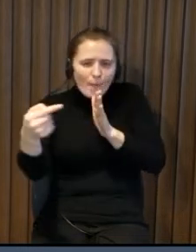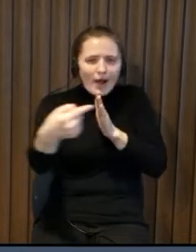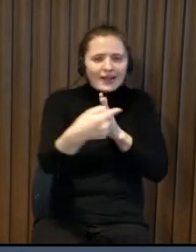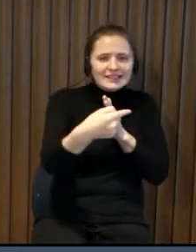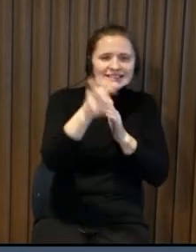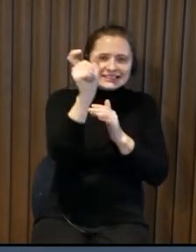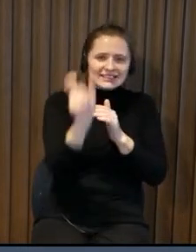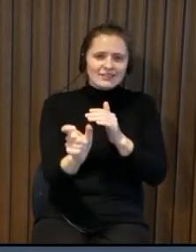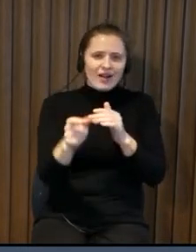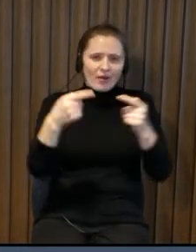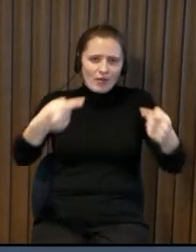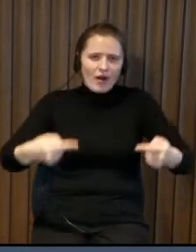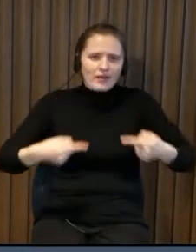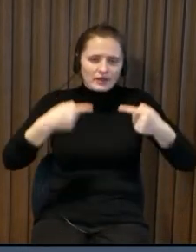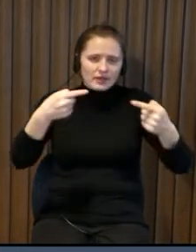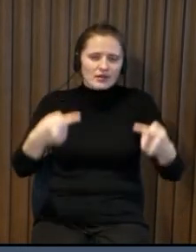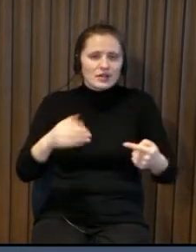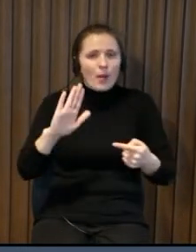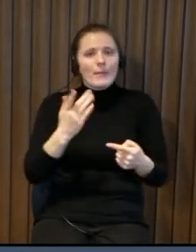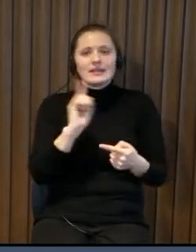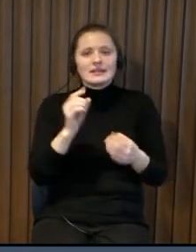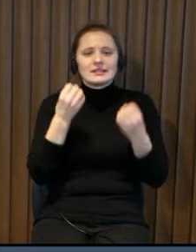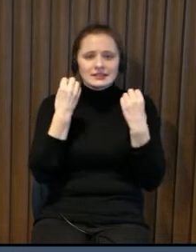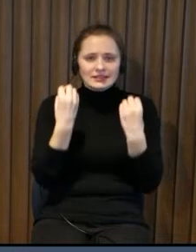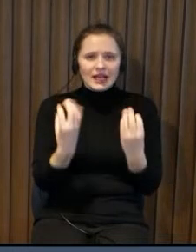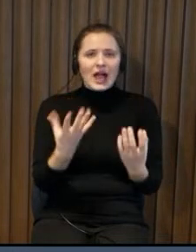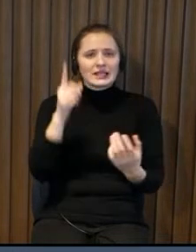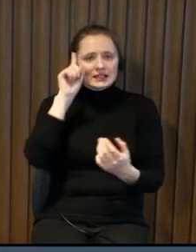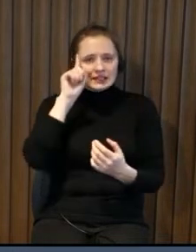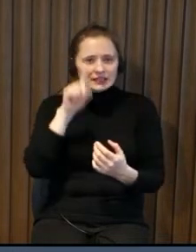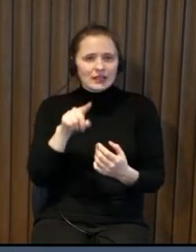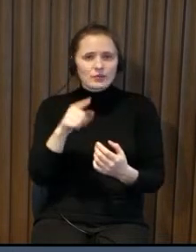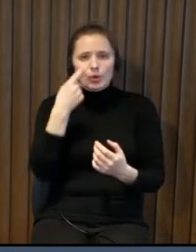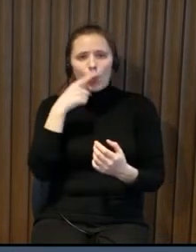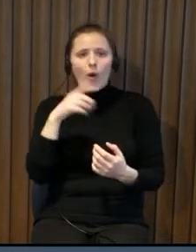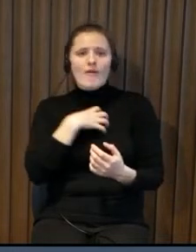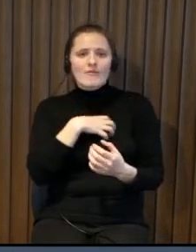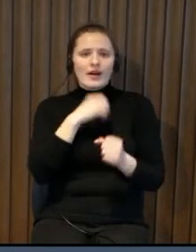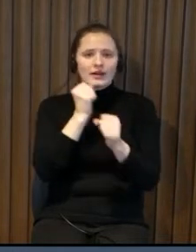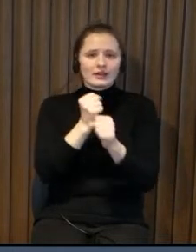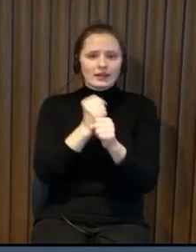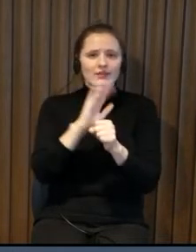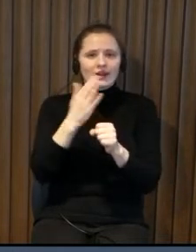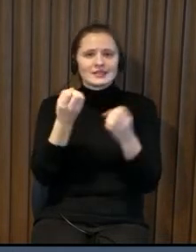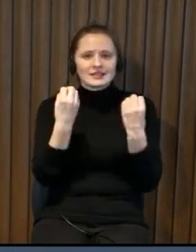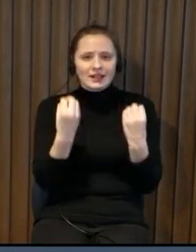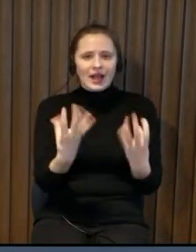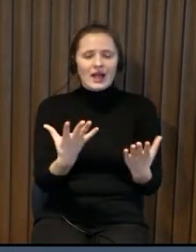entrance is somewhere from the yard for people with wheelchairs is it clear for everyone what